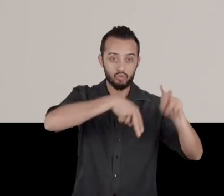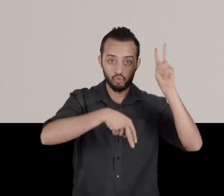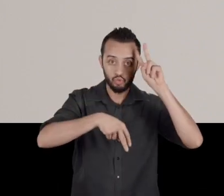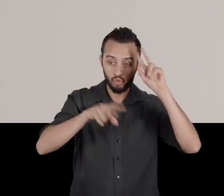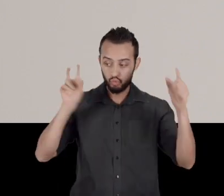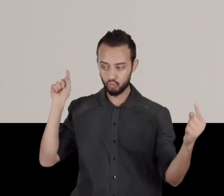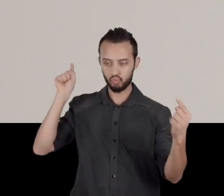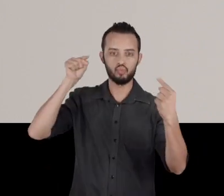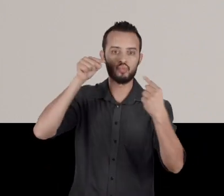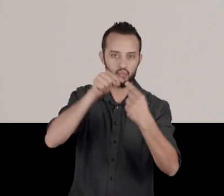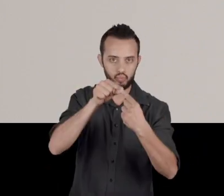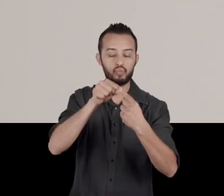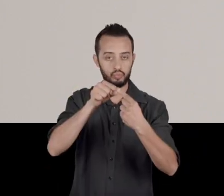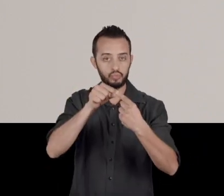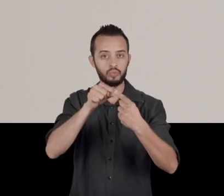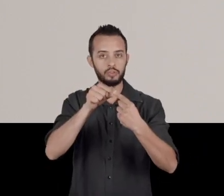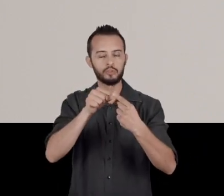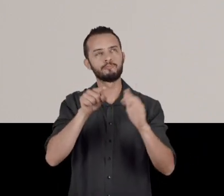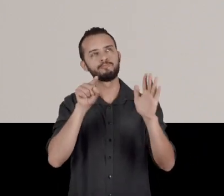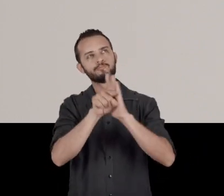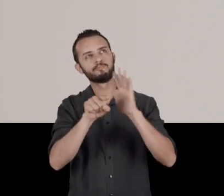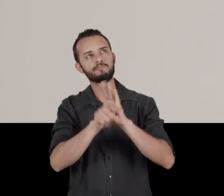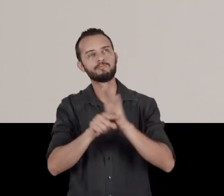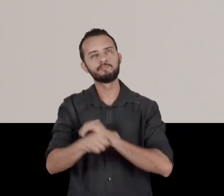which poses a series of questions for us to consider